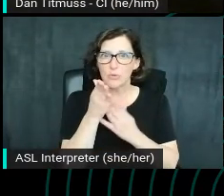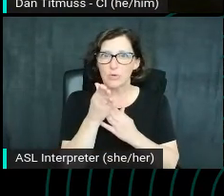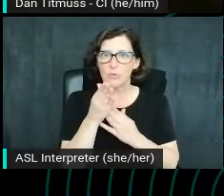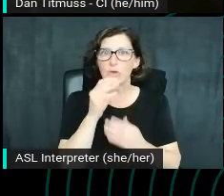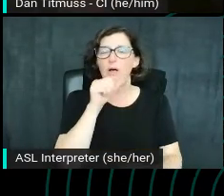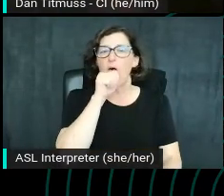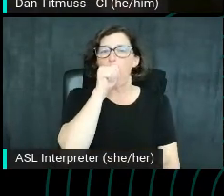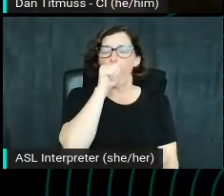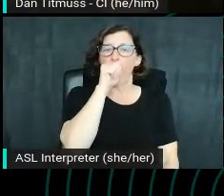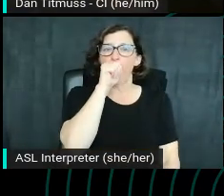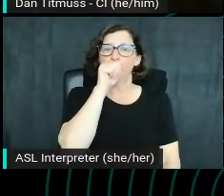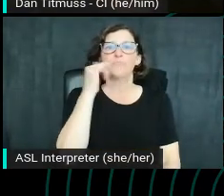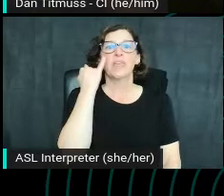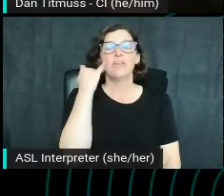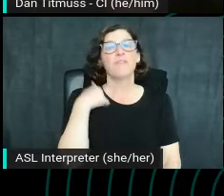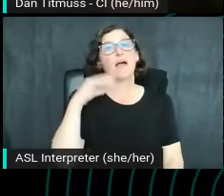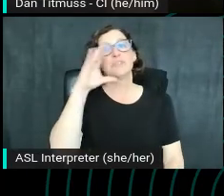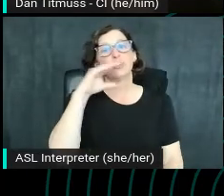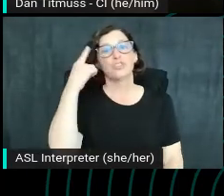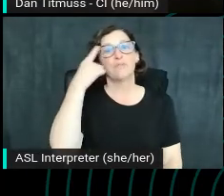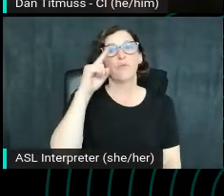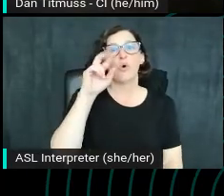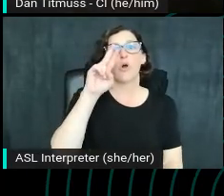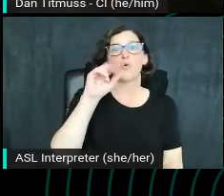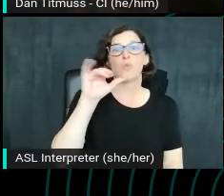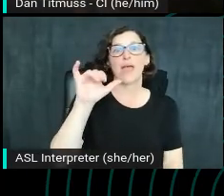For example, if I'm searching for Ray Chen the violinist here, we can see